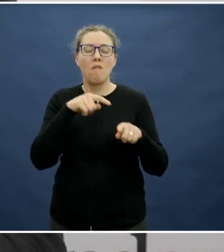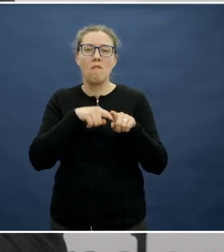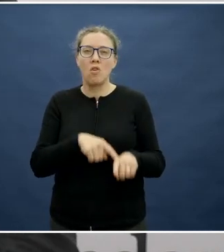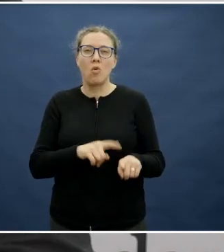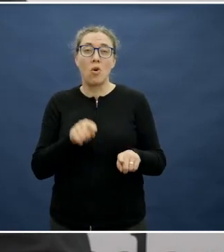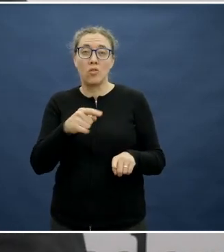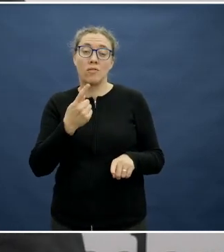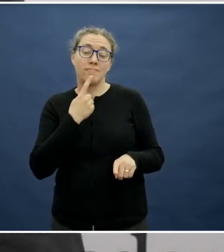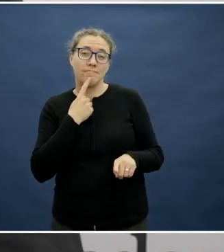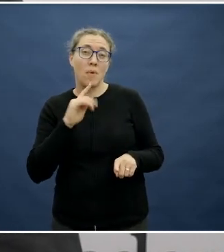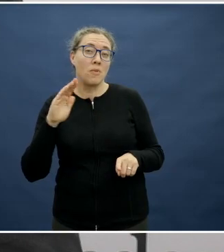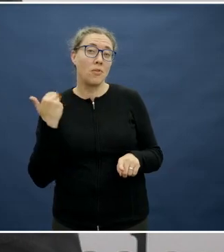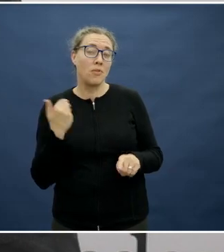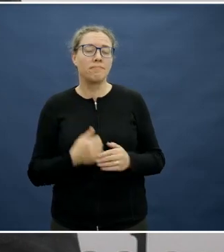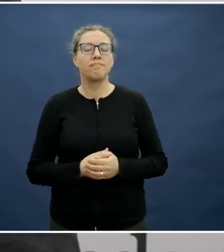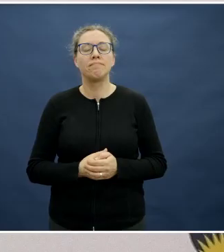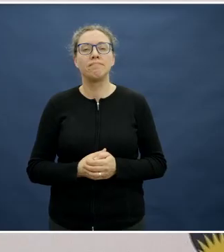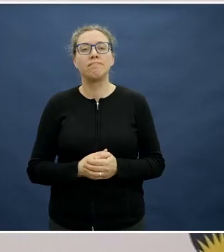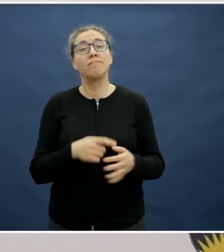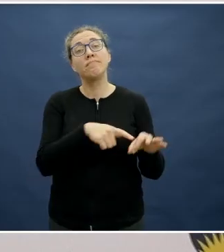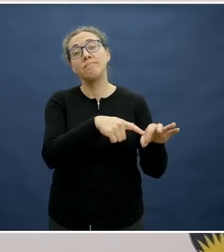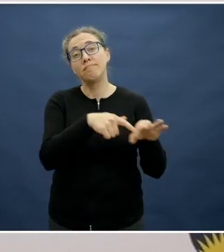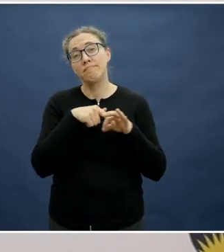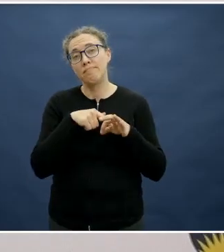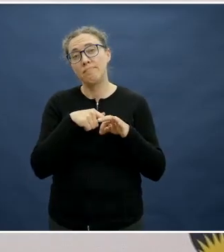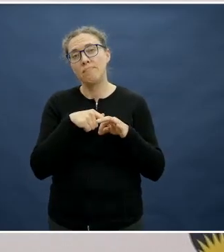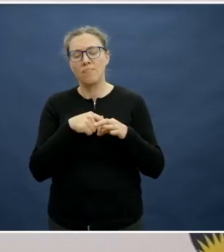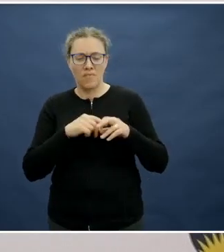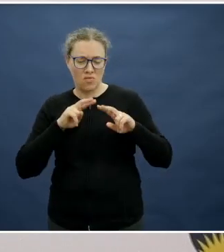Jane asks: can you tell us about the research you did with kitchen gardens